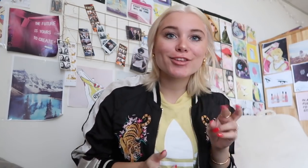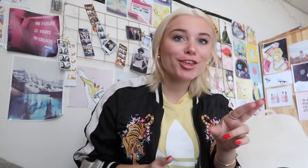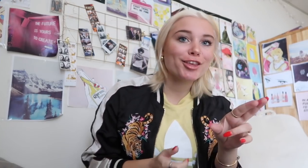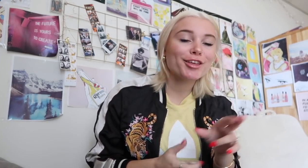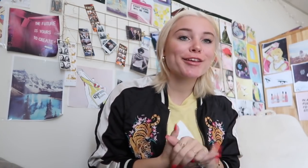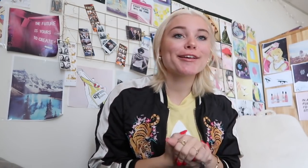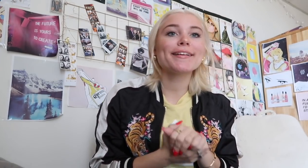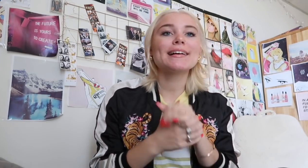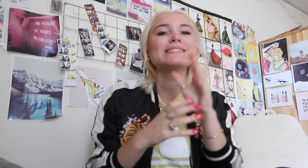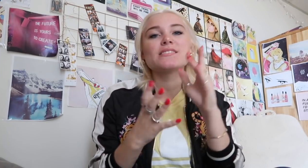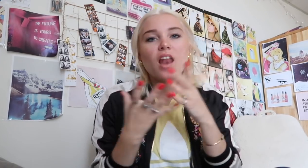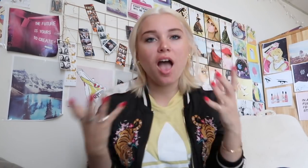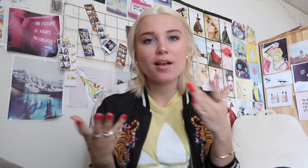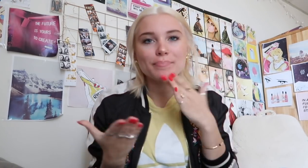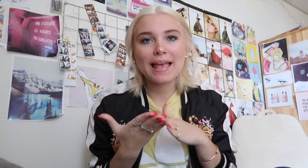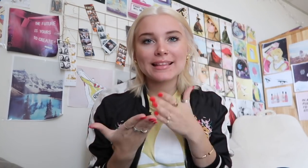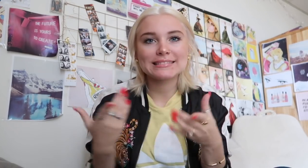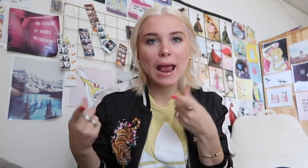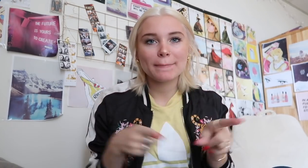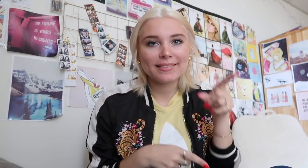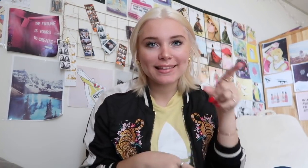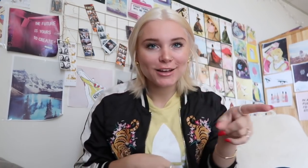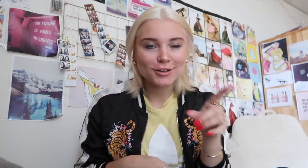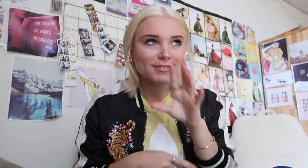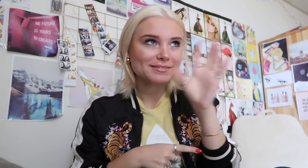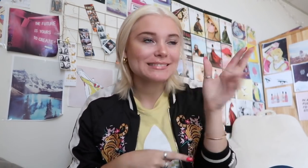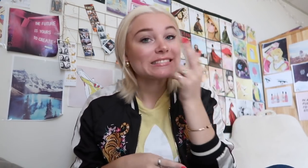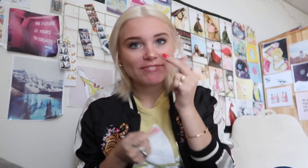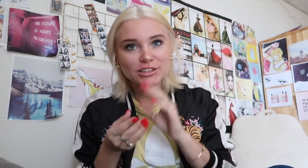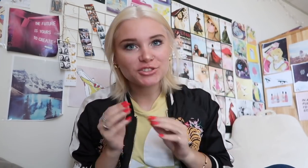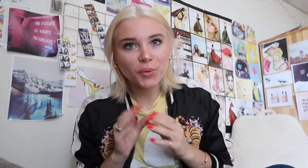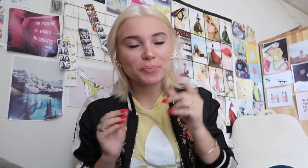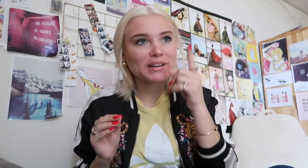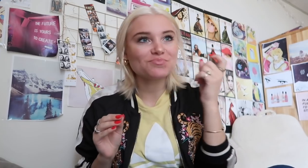well there was a lot of bad things happened yeah it is funny story now